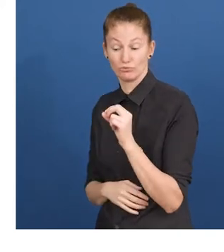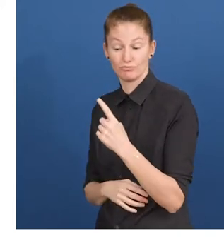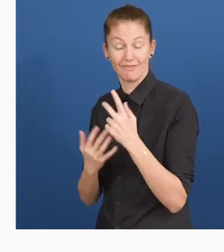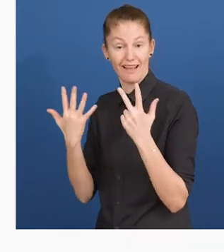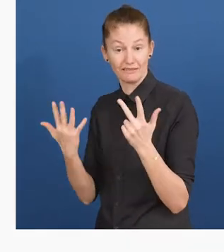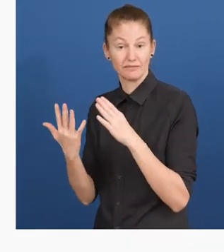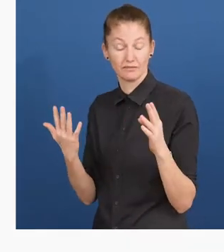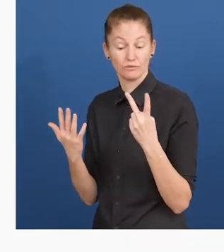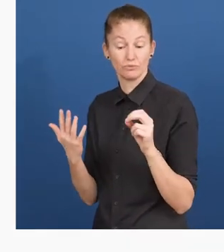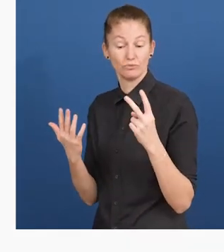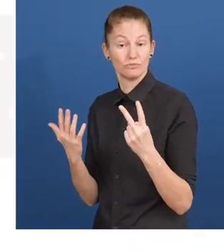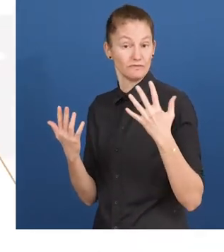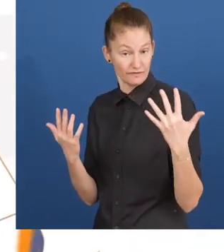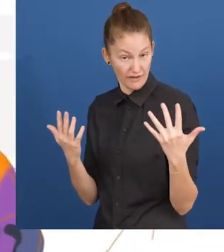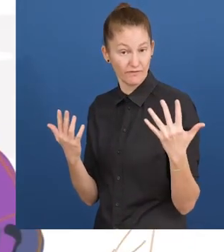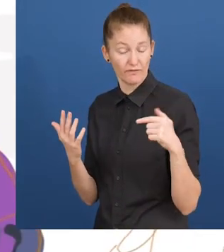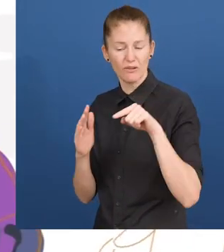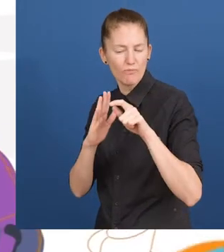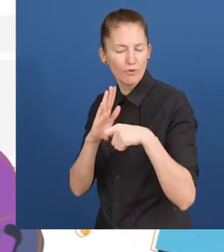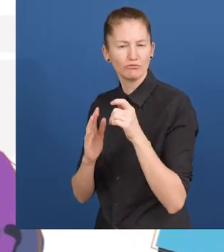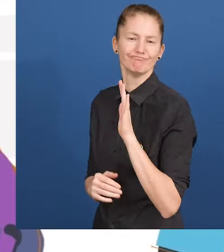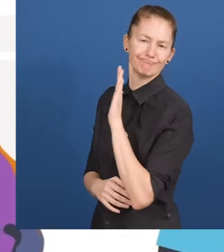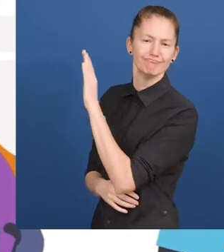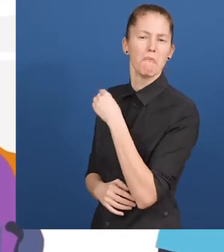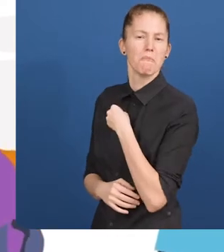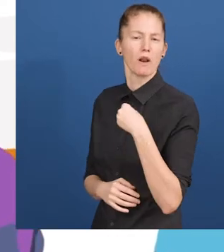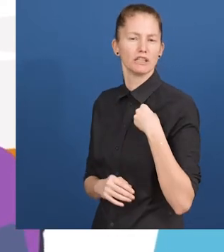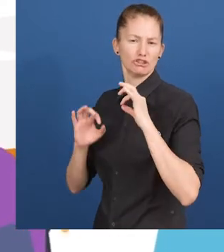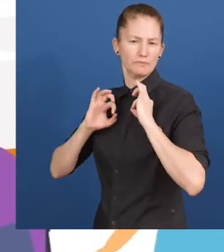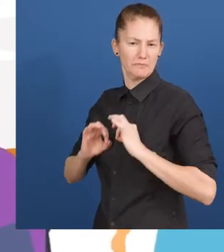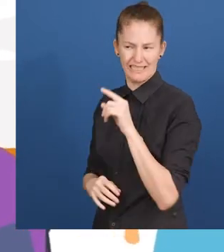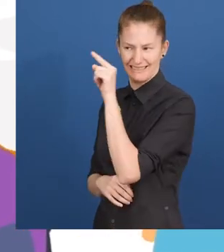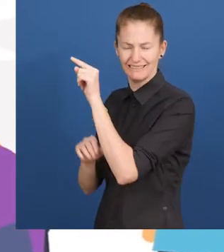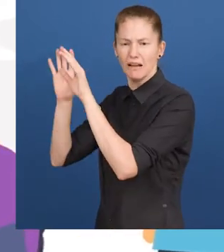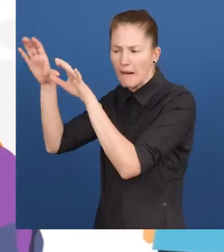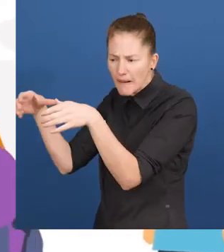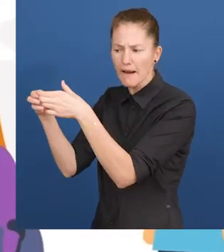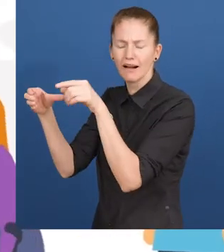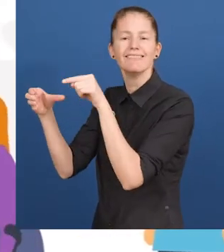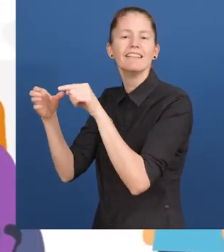Accessibility Plus 2018–2025 is a programme of the Polish Ministry of